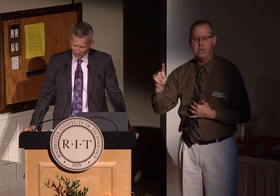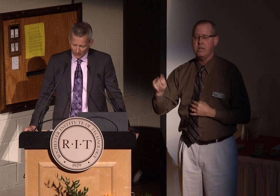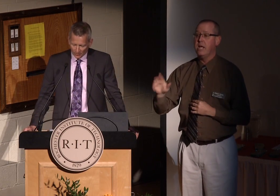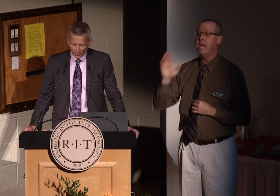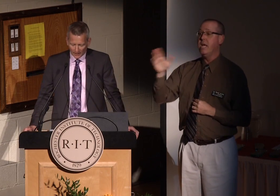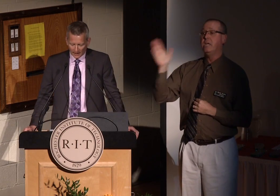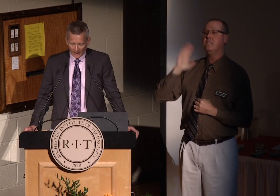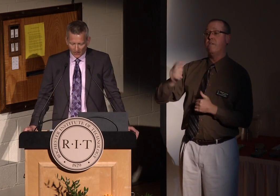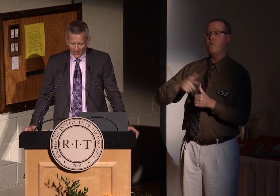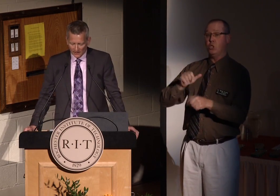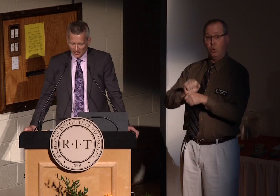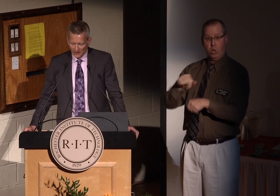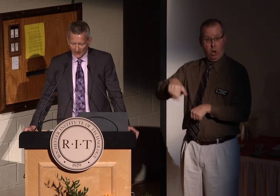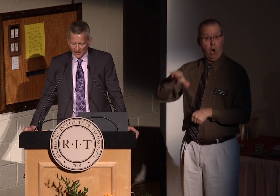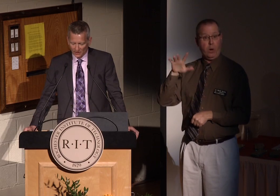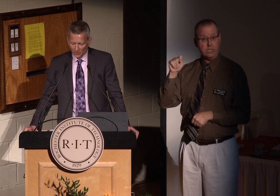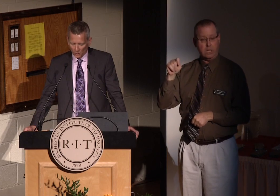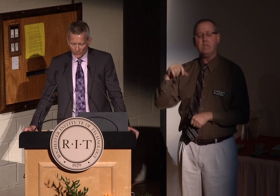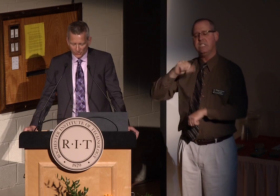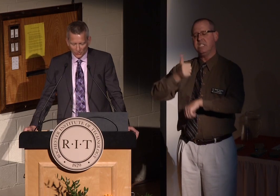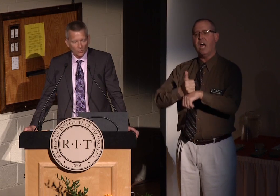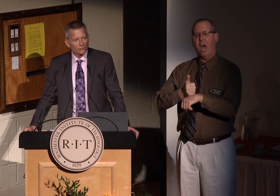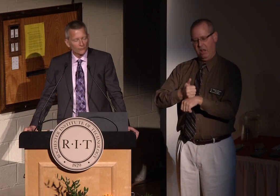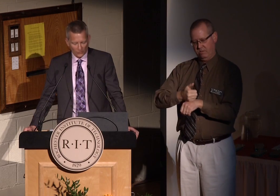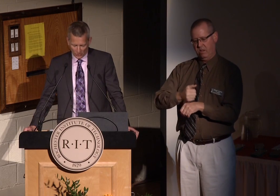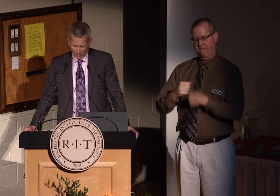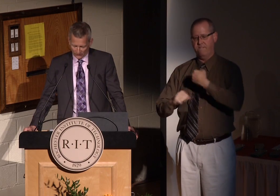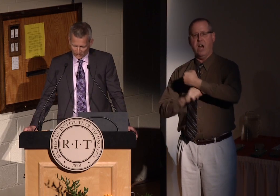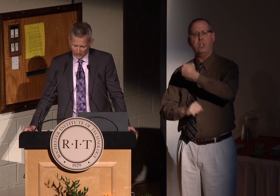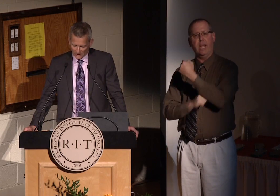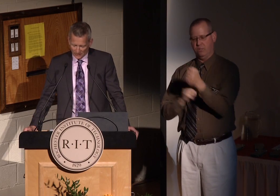His early work at RIT laid the cornerstone for the university's